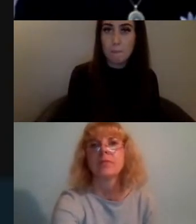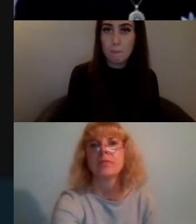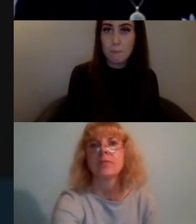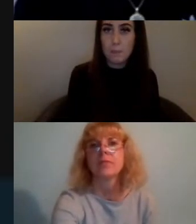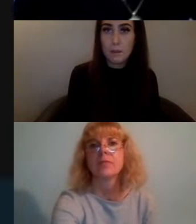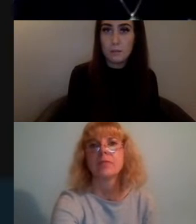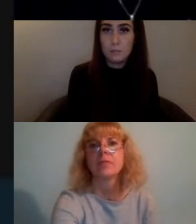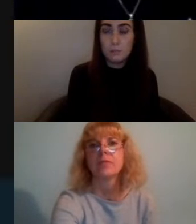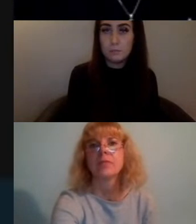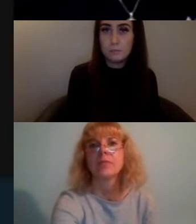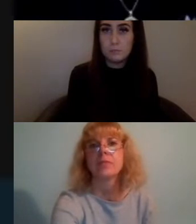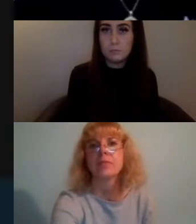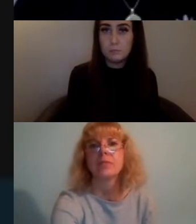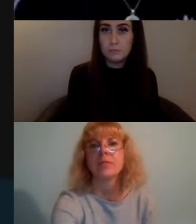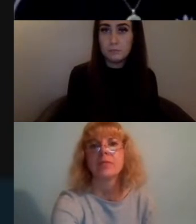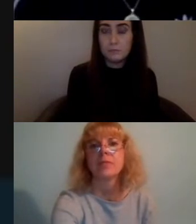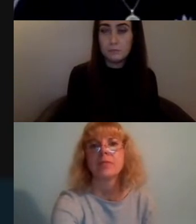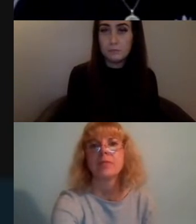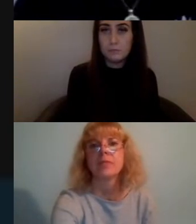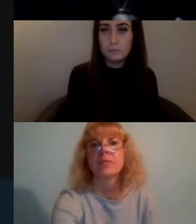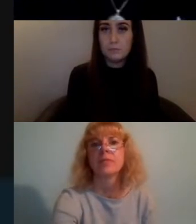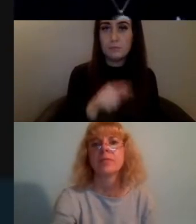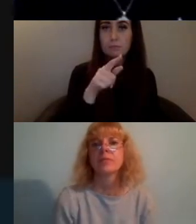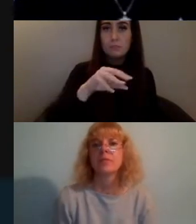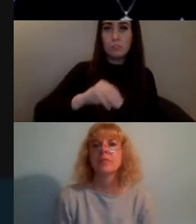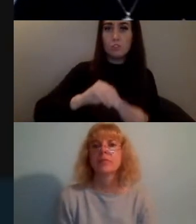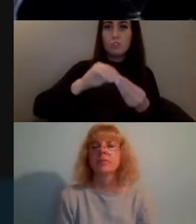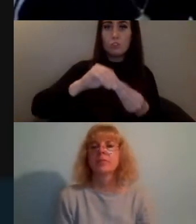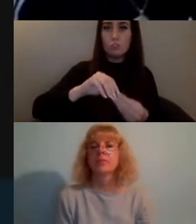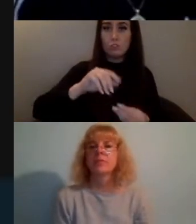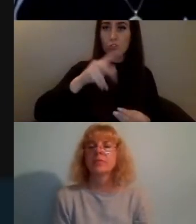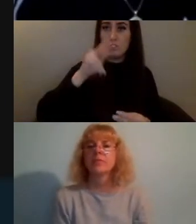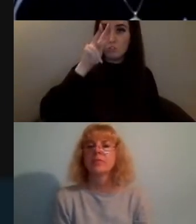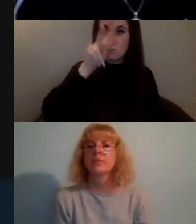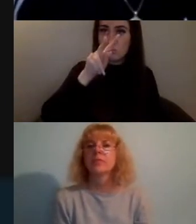and Shelby x Studios creates resources and uplifting artwork that helps to keep